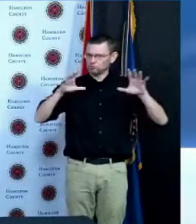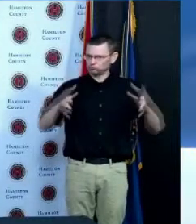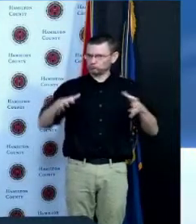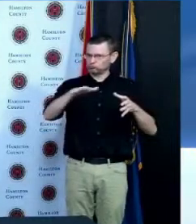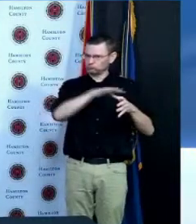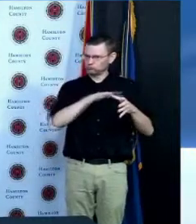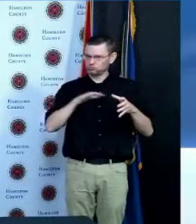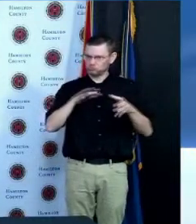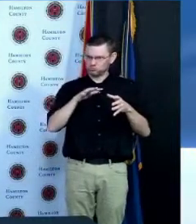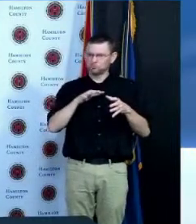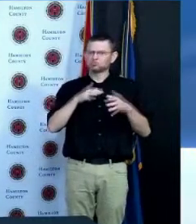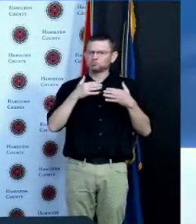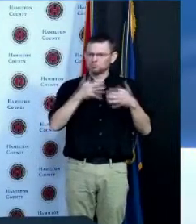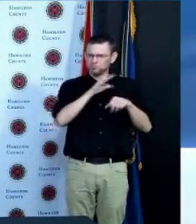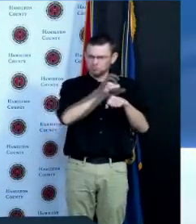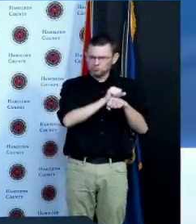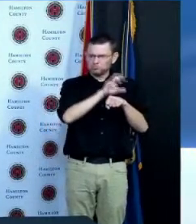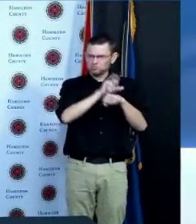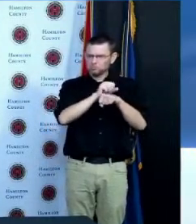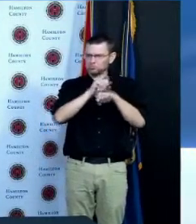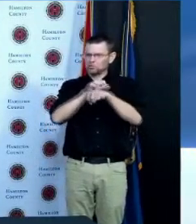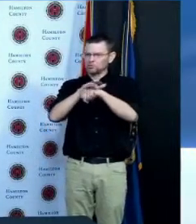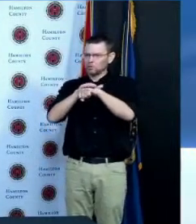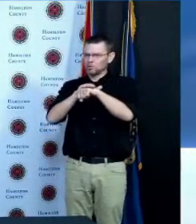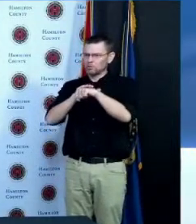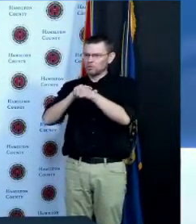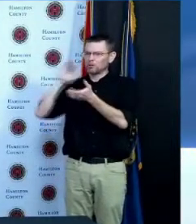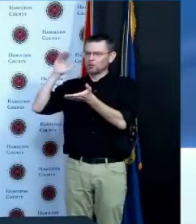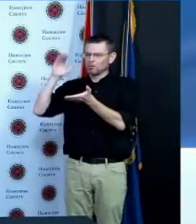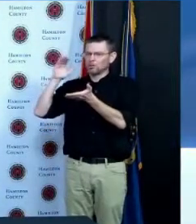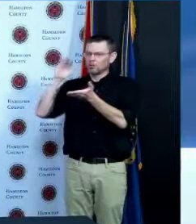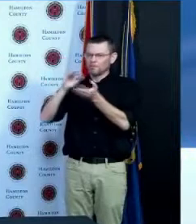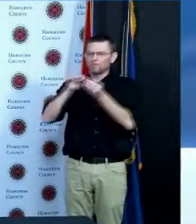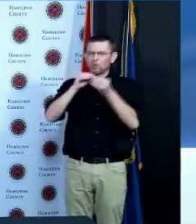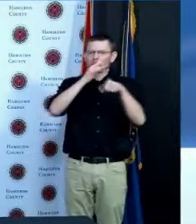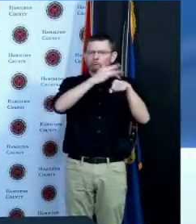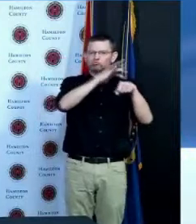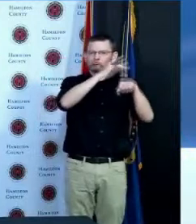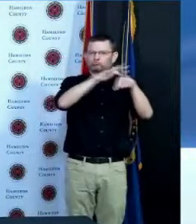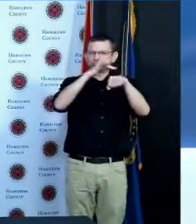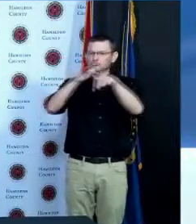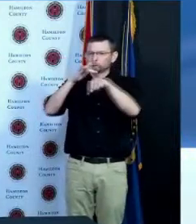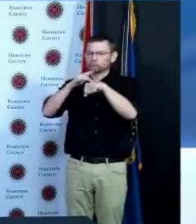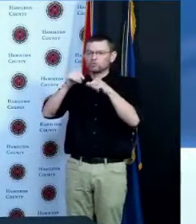but we are still seeing uptake week after week from all age groups in our vaccination efforts